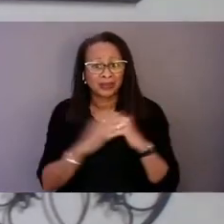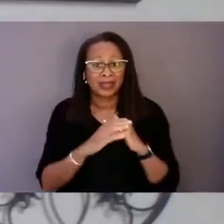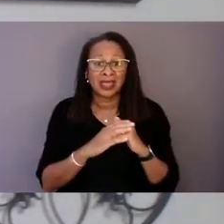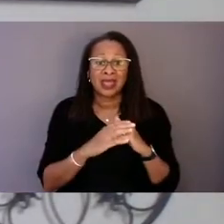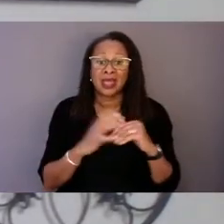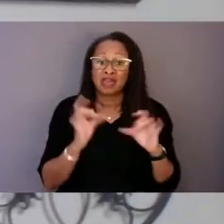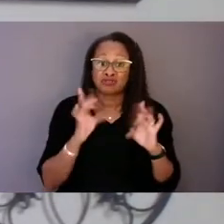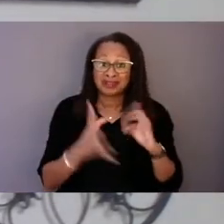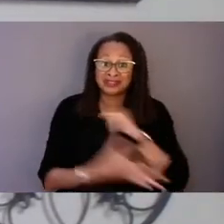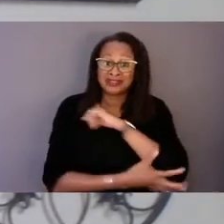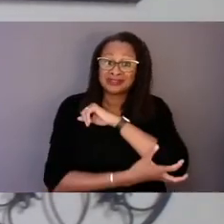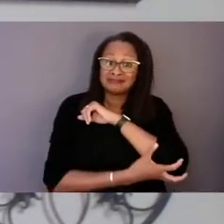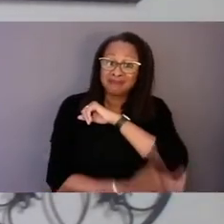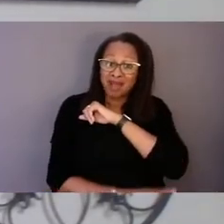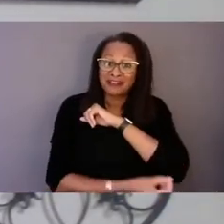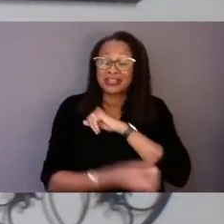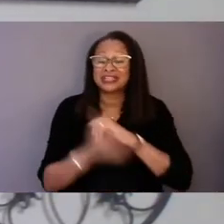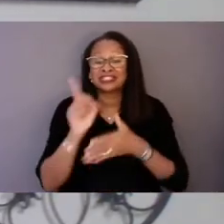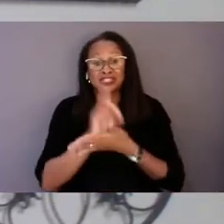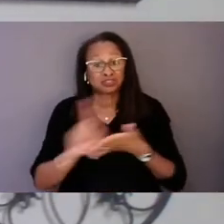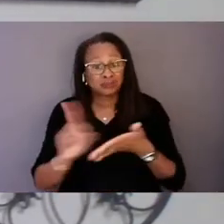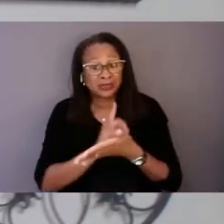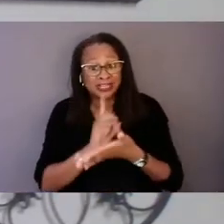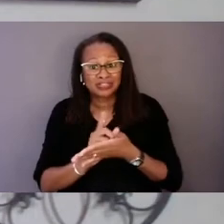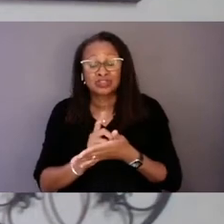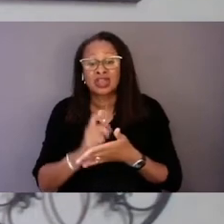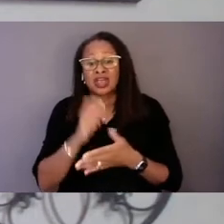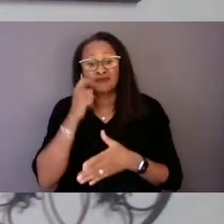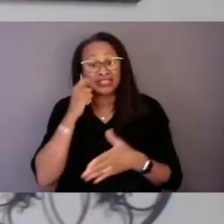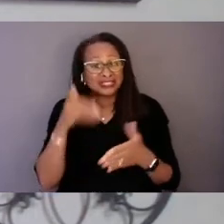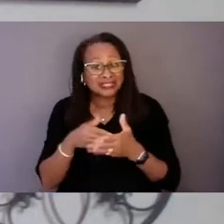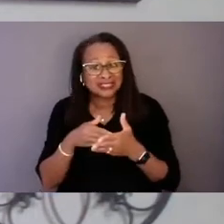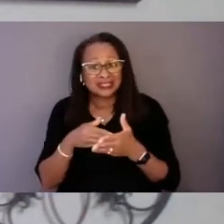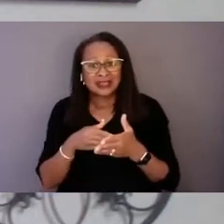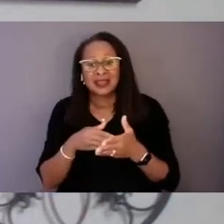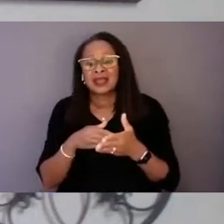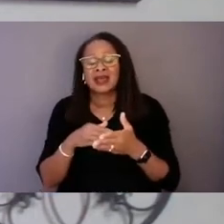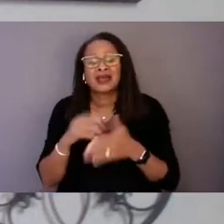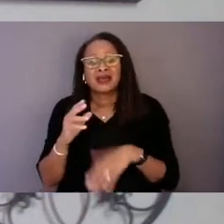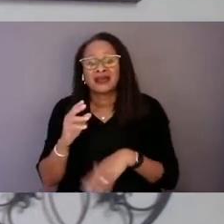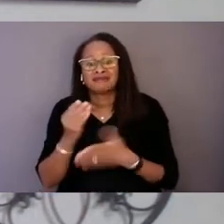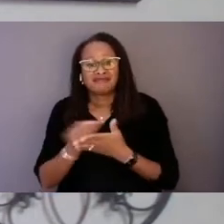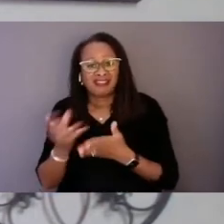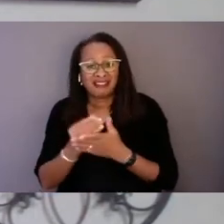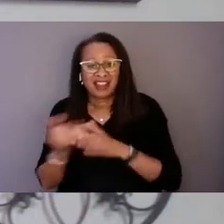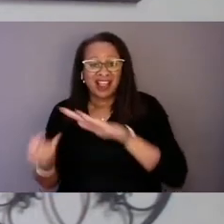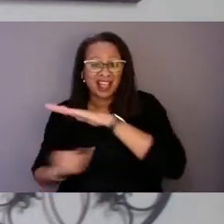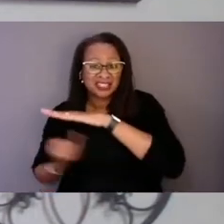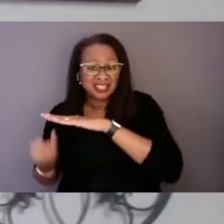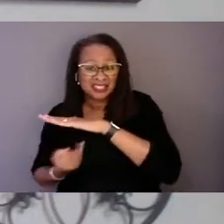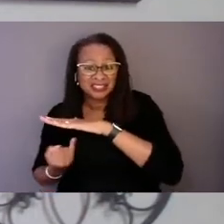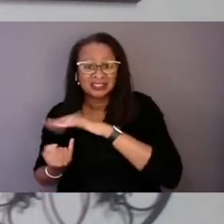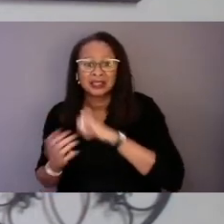a crisis of racism, a crisis of virality and isolation, a crisis of being misunderstood.